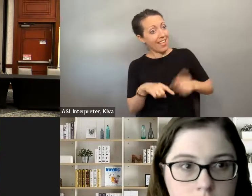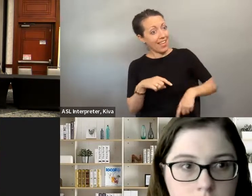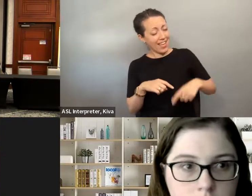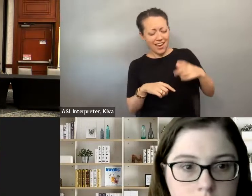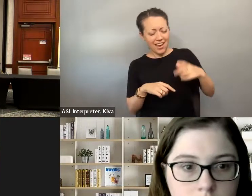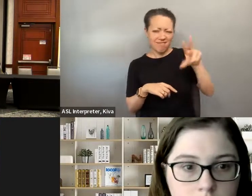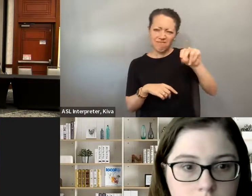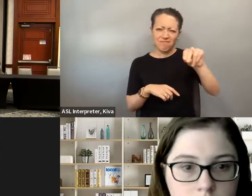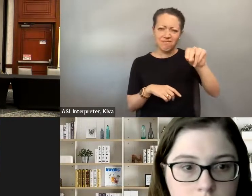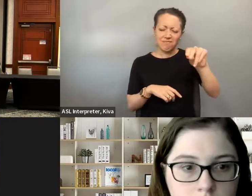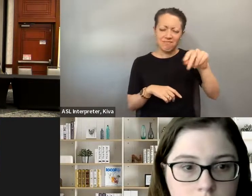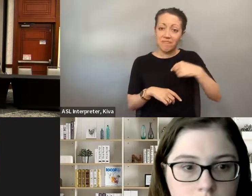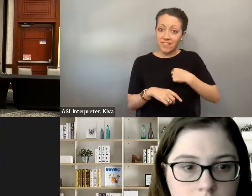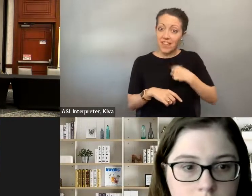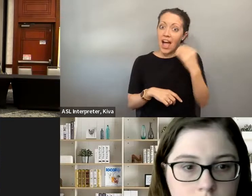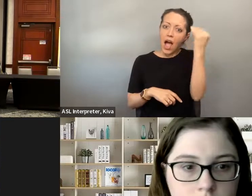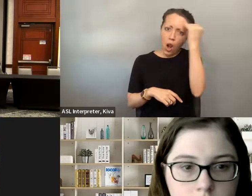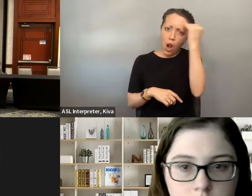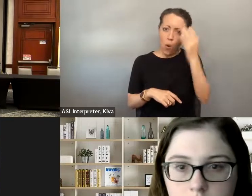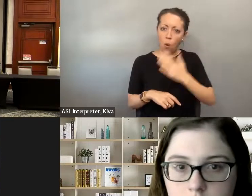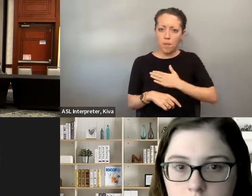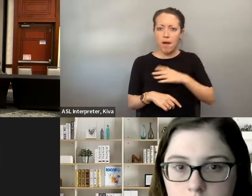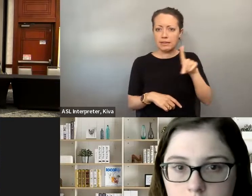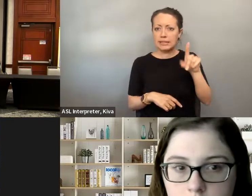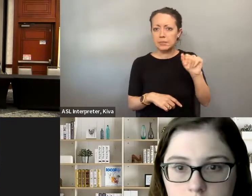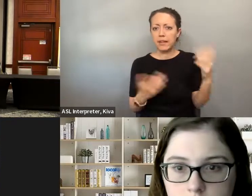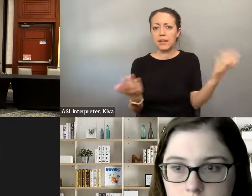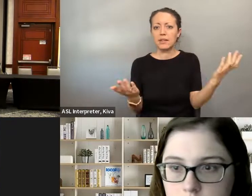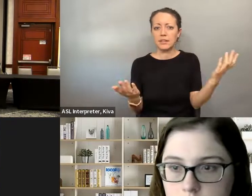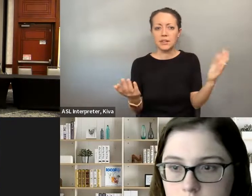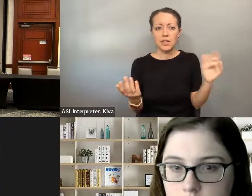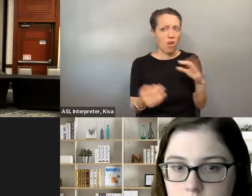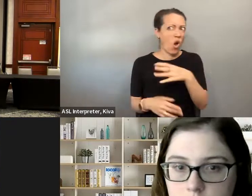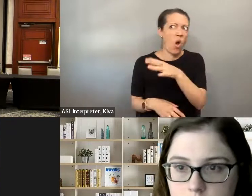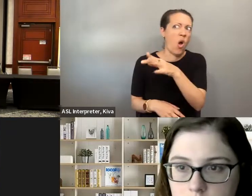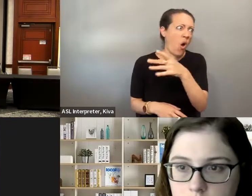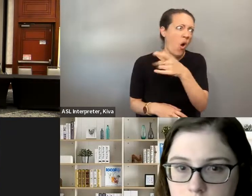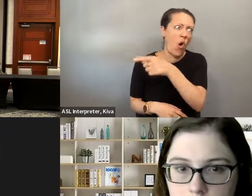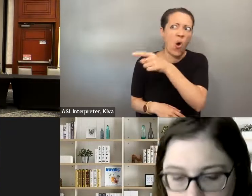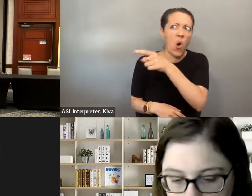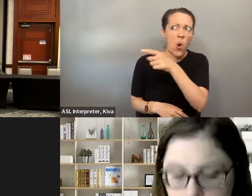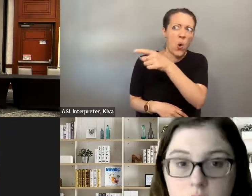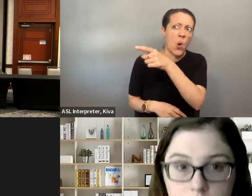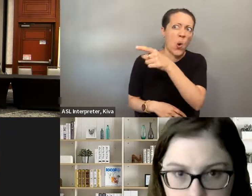We have to in every step of the way we have to push past it, and, you know, show them that that you know I mean, on my disability. push past it and, you know, show them that, you know, I